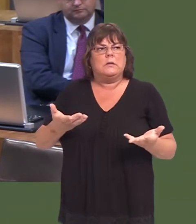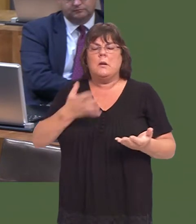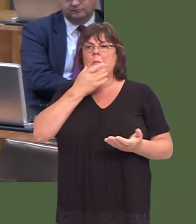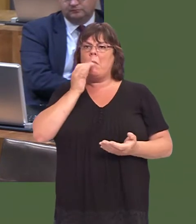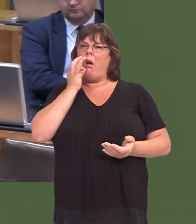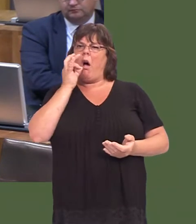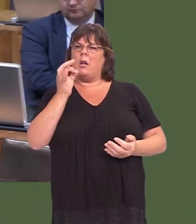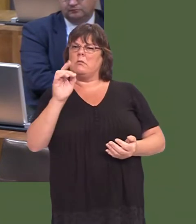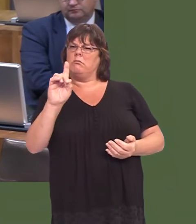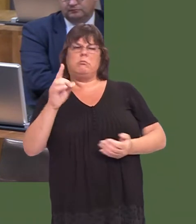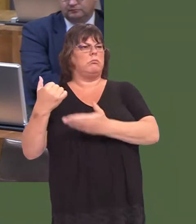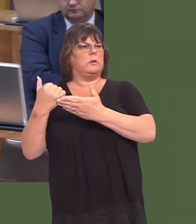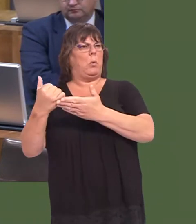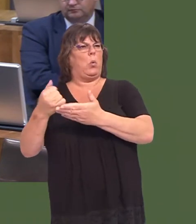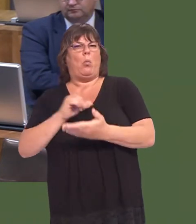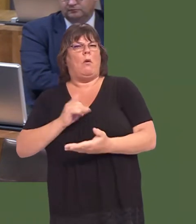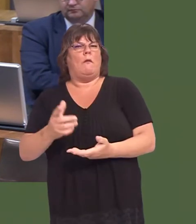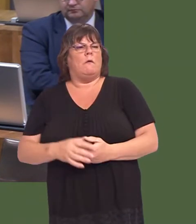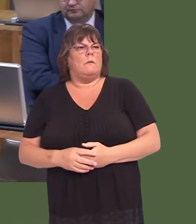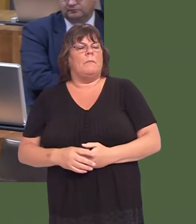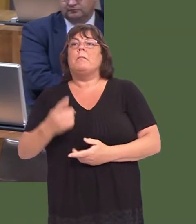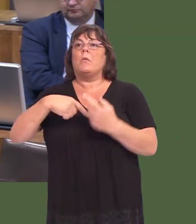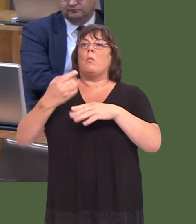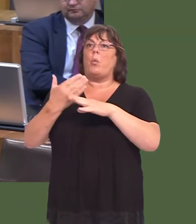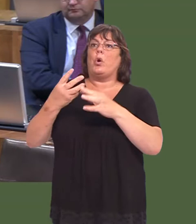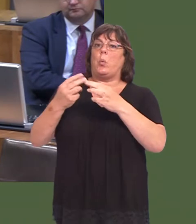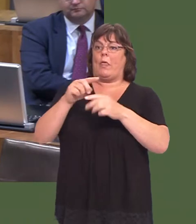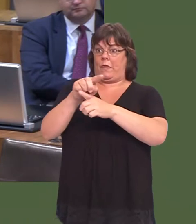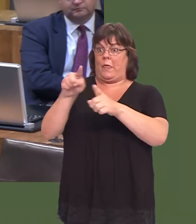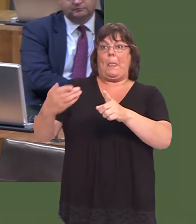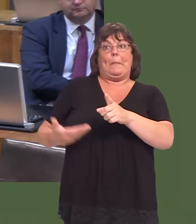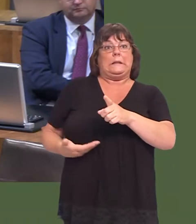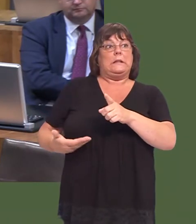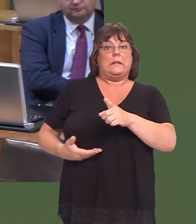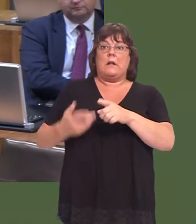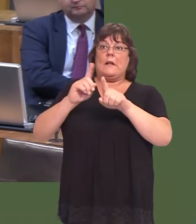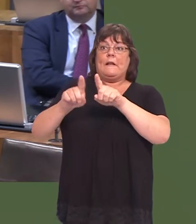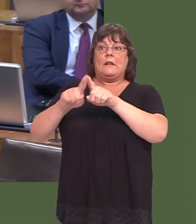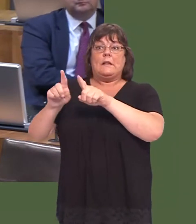question why that is. We have worked, of course, with the business, theyíve brought forward several schemes over